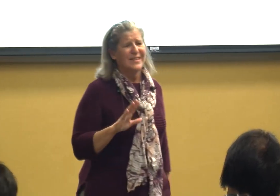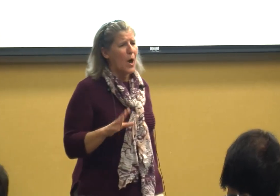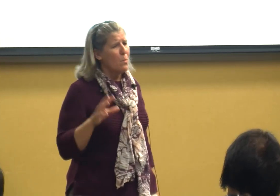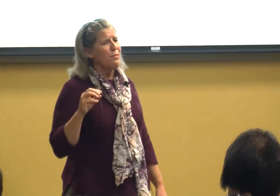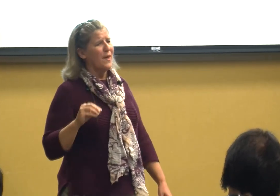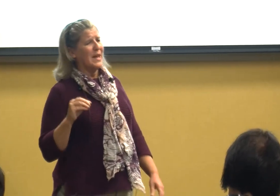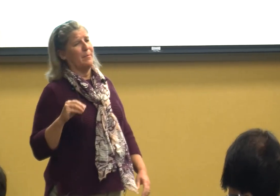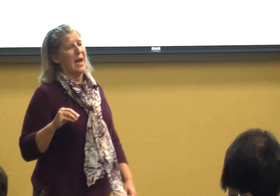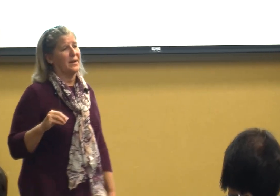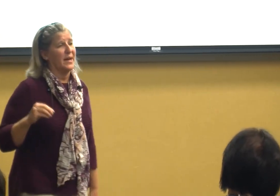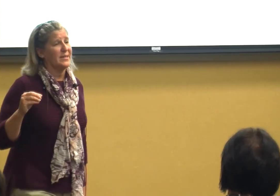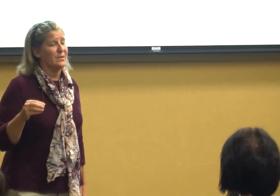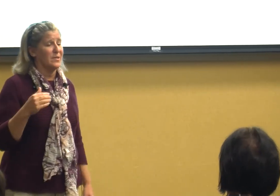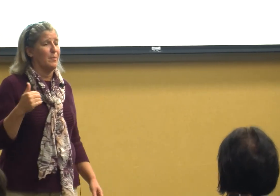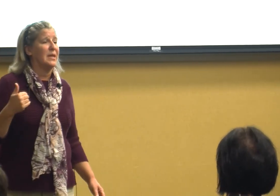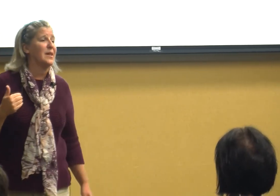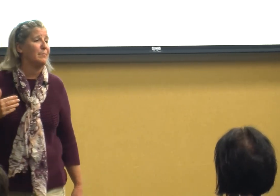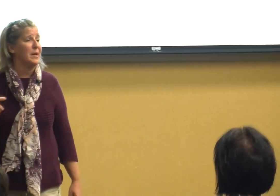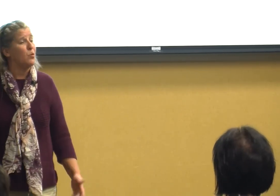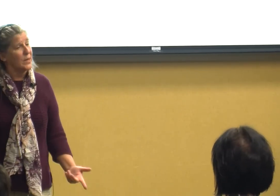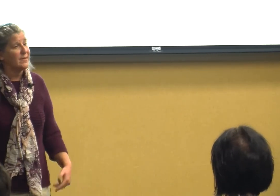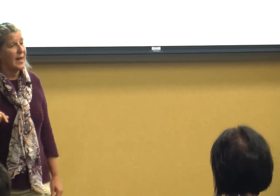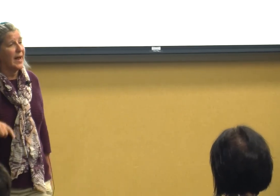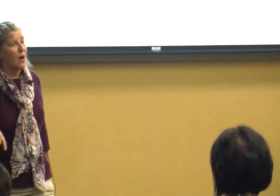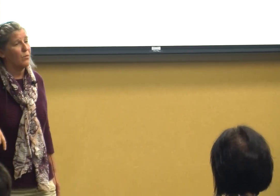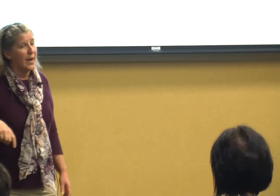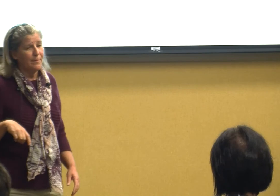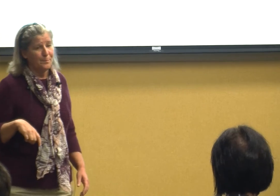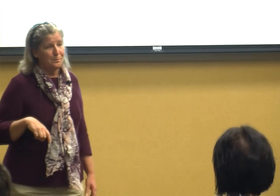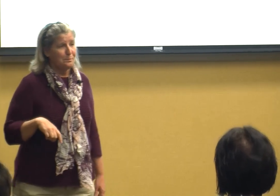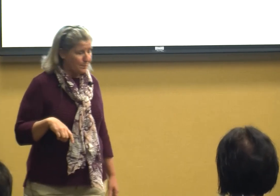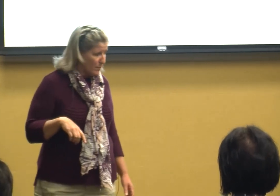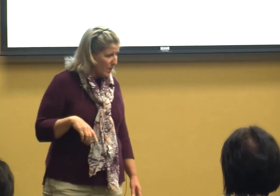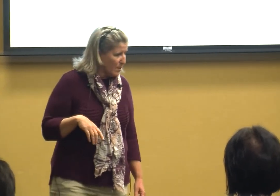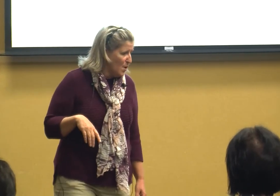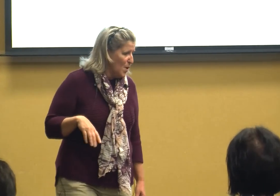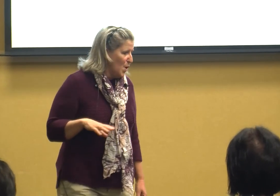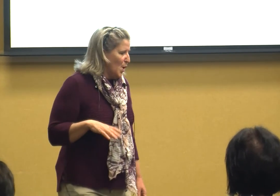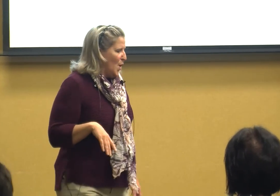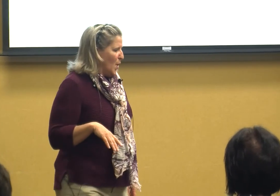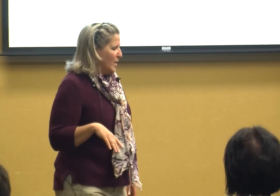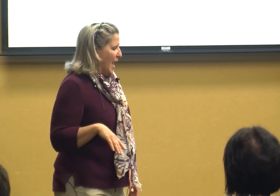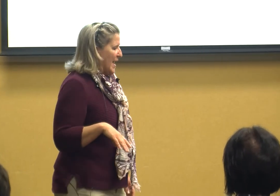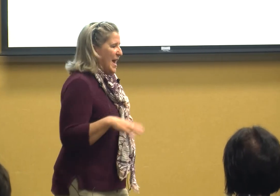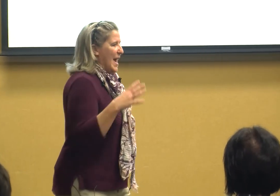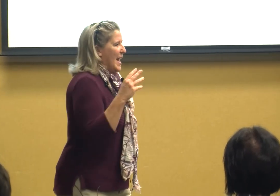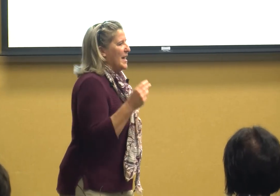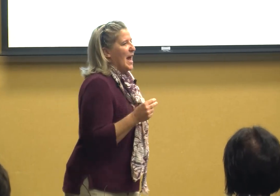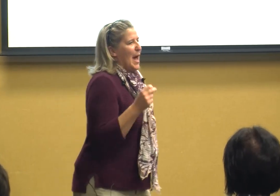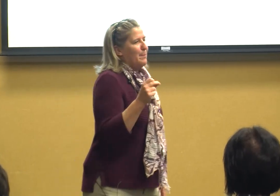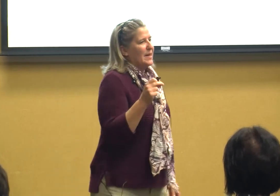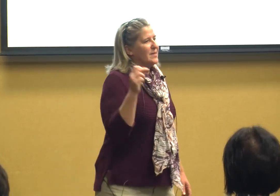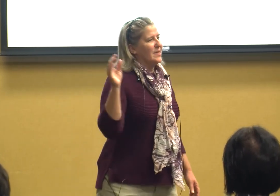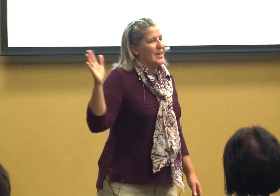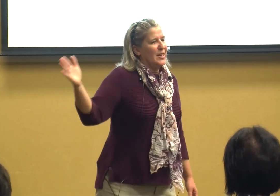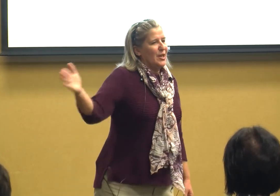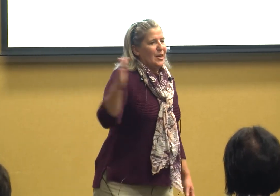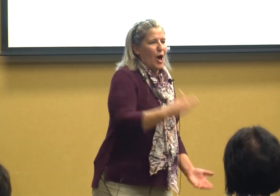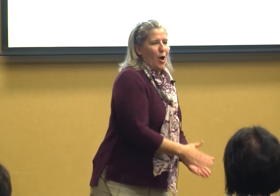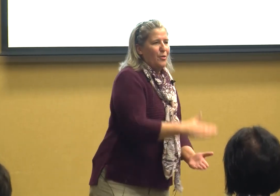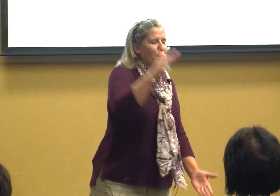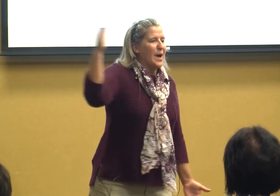don't think about it until somebody like me points that out right okay it happens all throughout